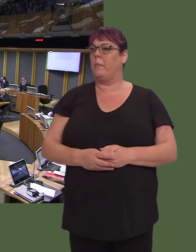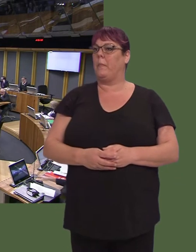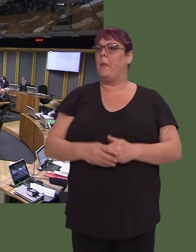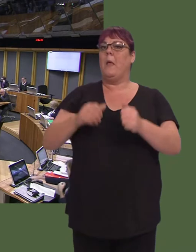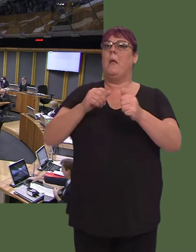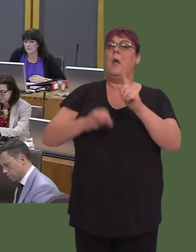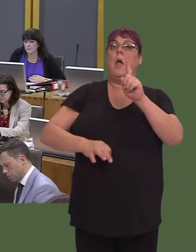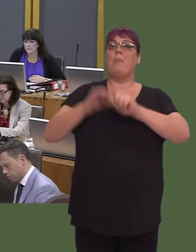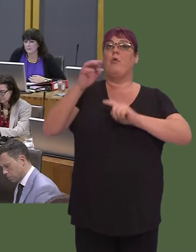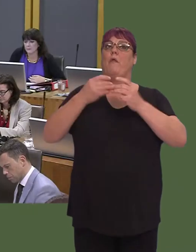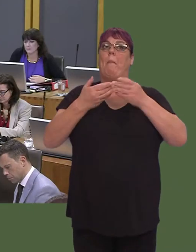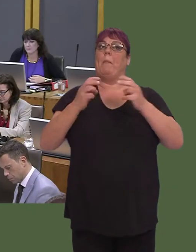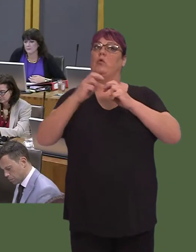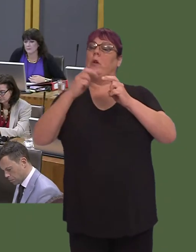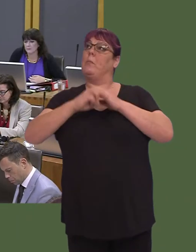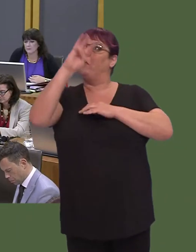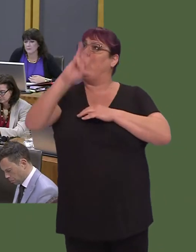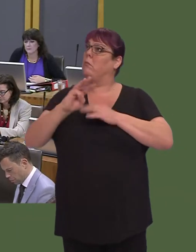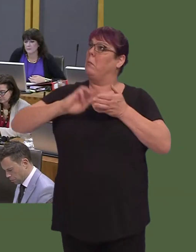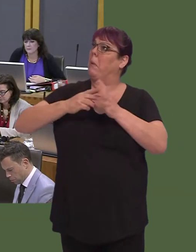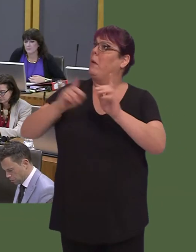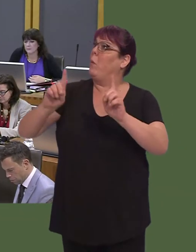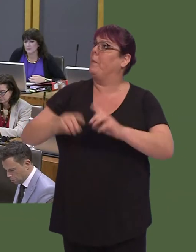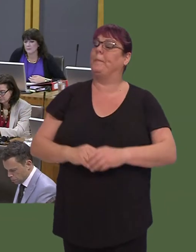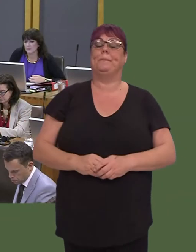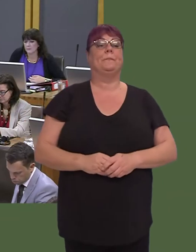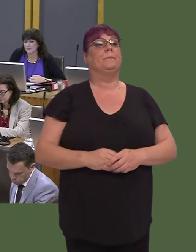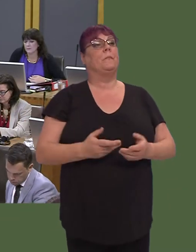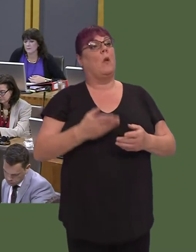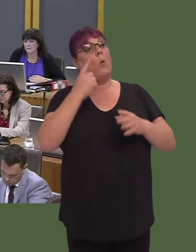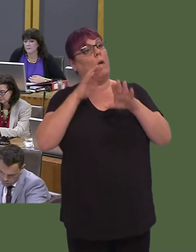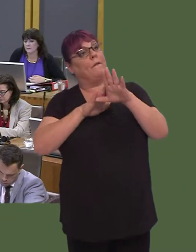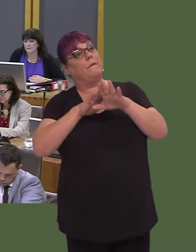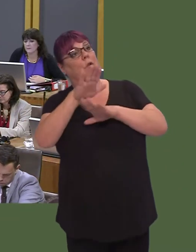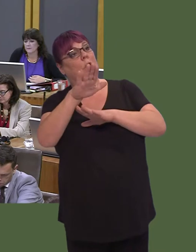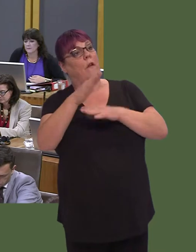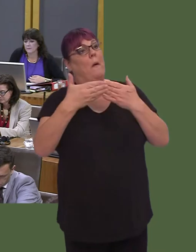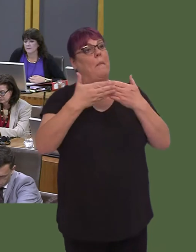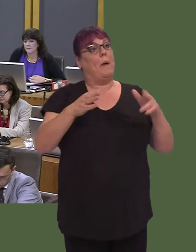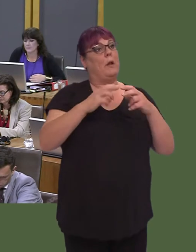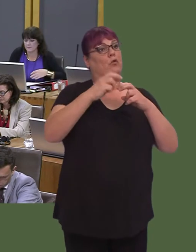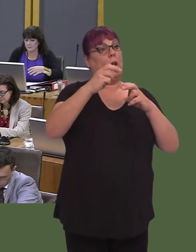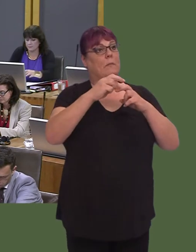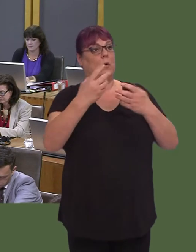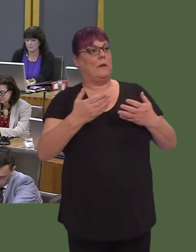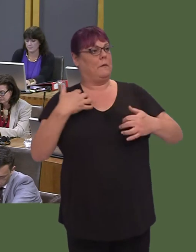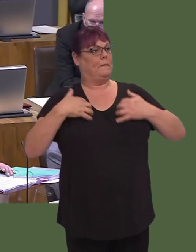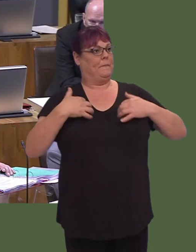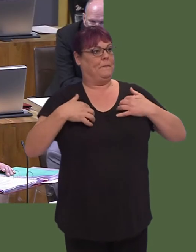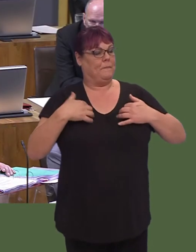OAQ52799 Carwyn Jones AM: Well, delivering our ambitious vision for public transport is at an exciting stage, as we proceed to reshape rail services